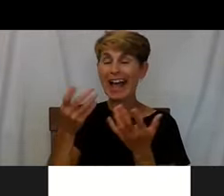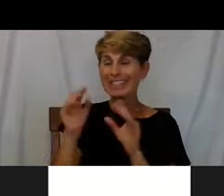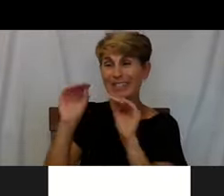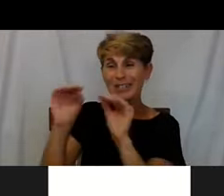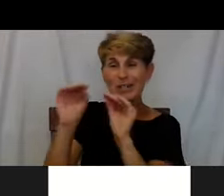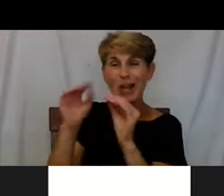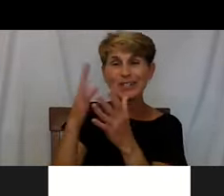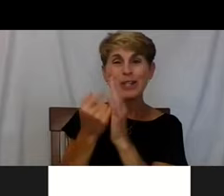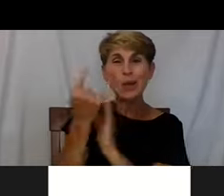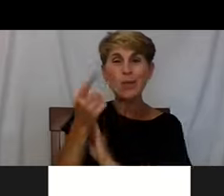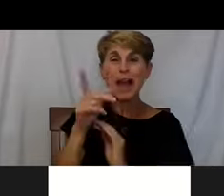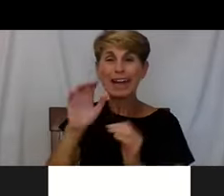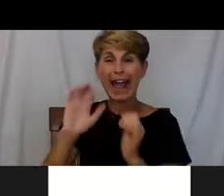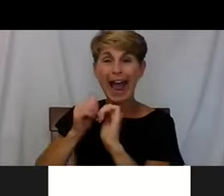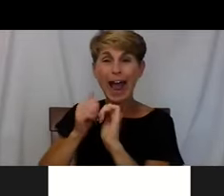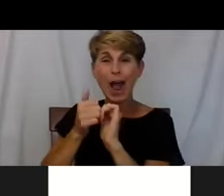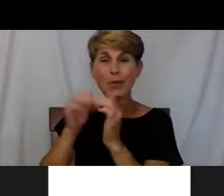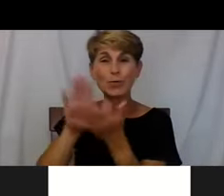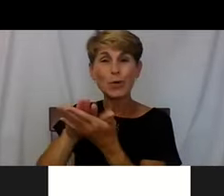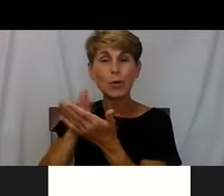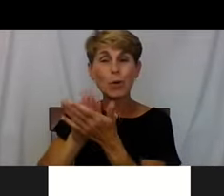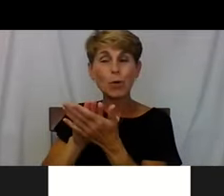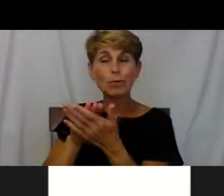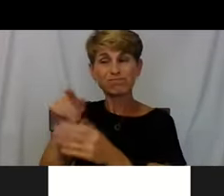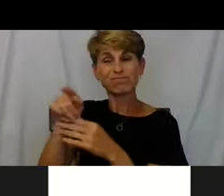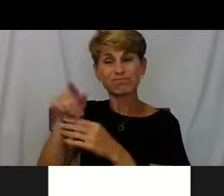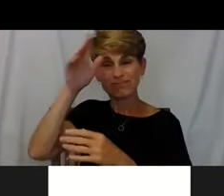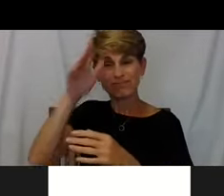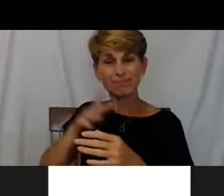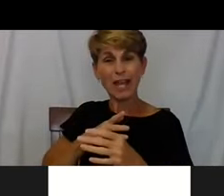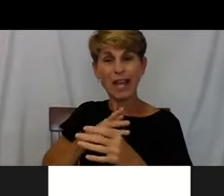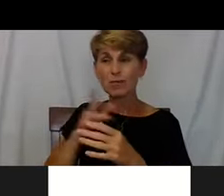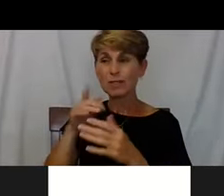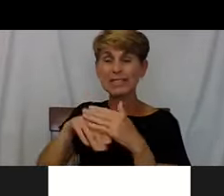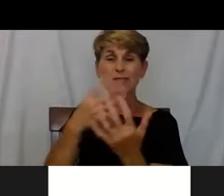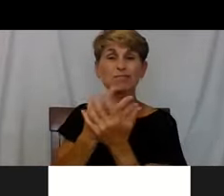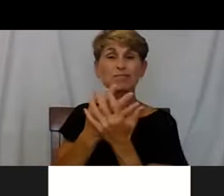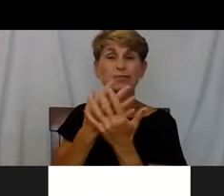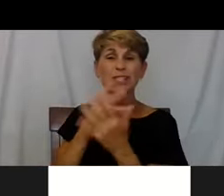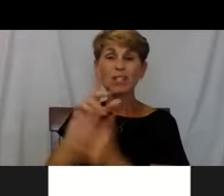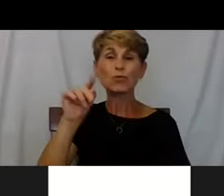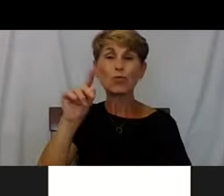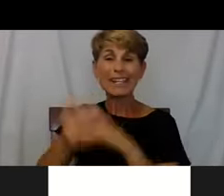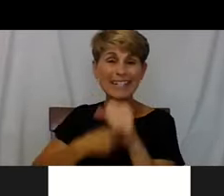This guy has spent like 20 years in prison and didn't know what he needed. Only thing he knew how to do is open cans.